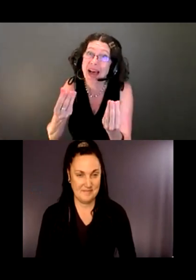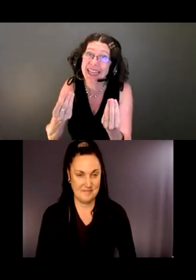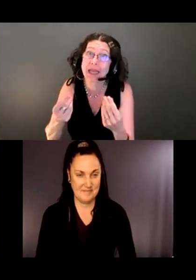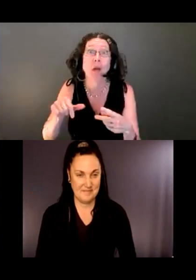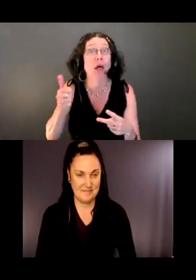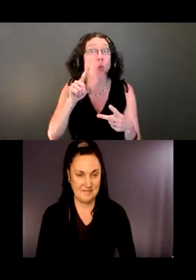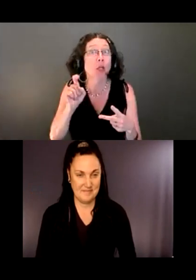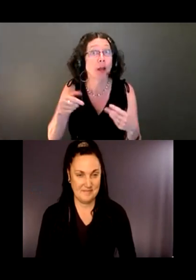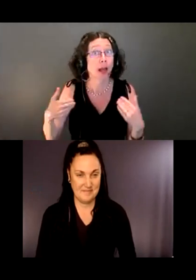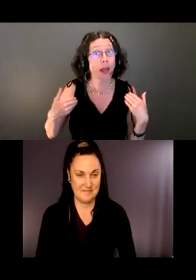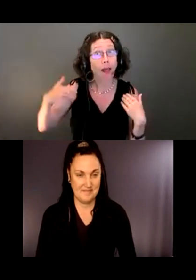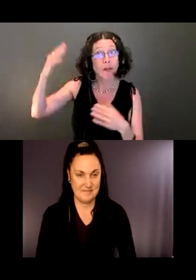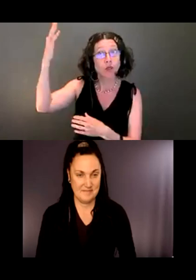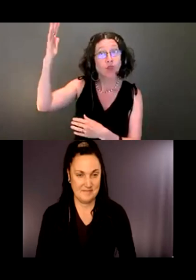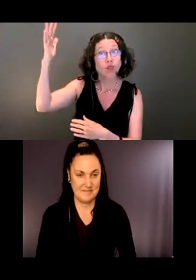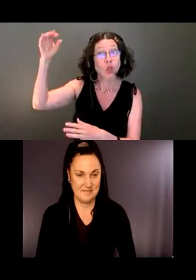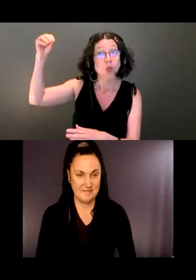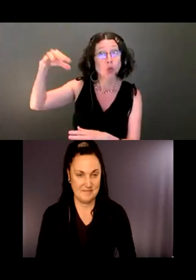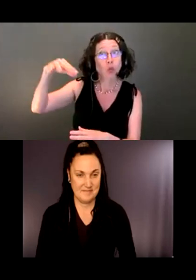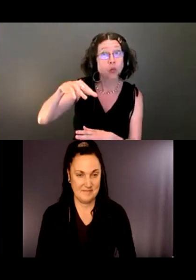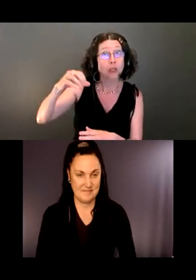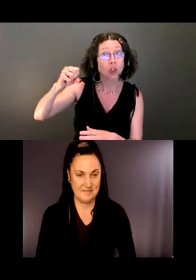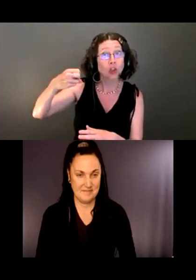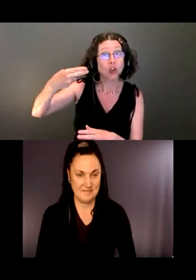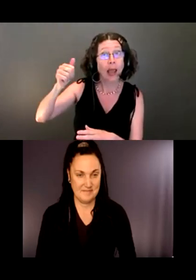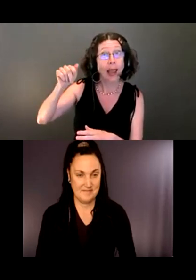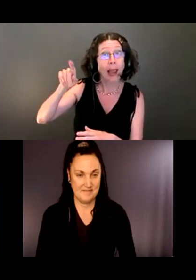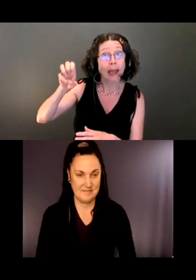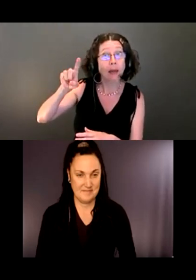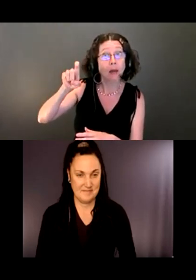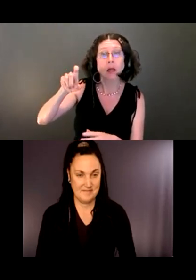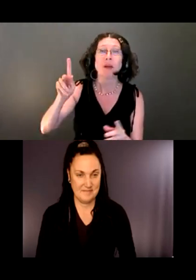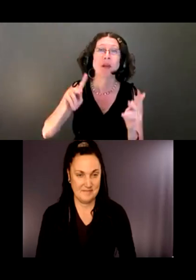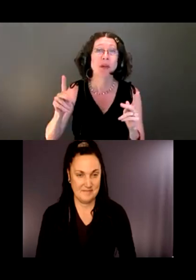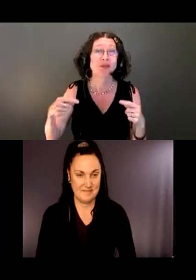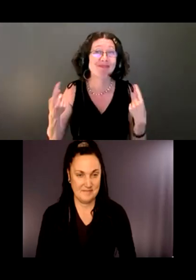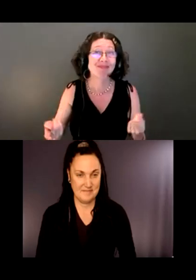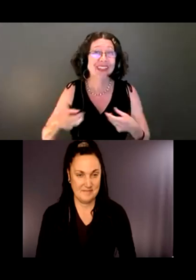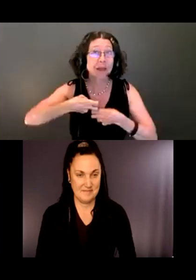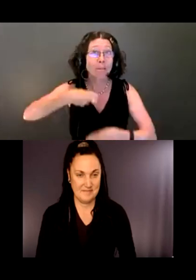So people who have had any sort of spinal injury can actually